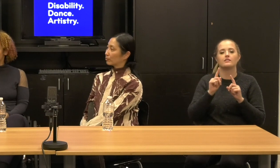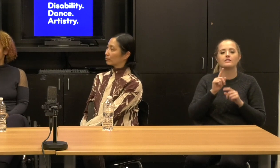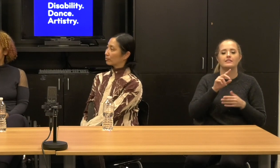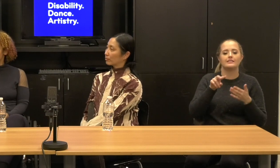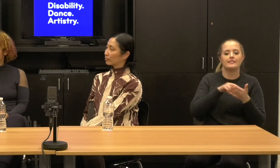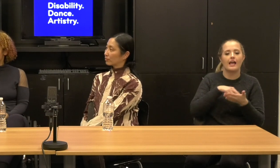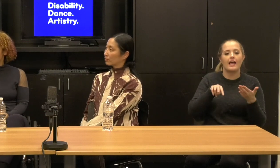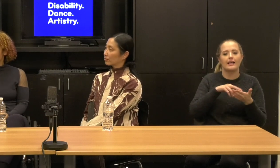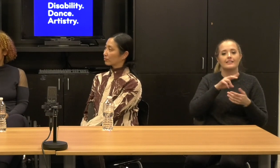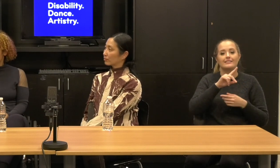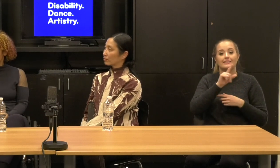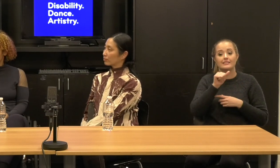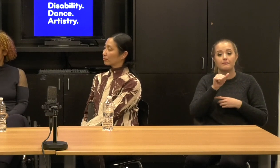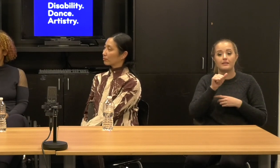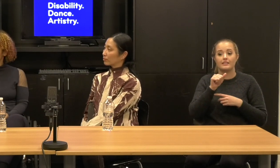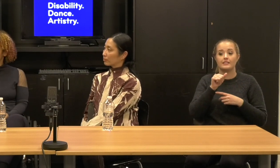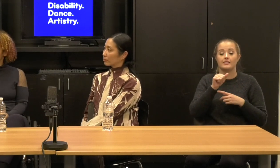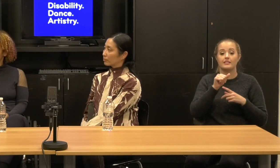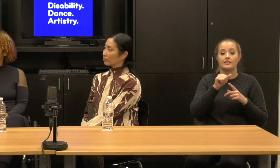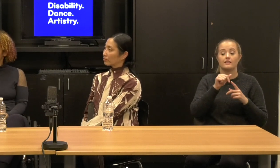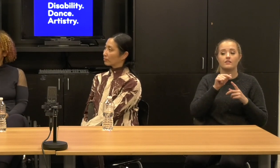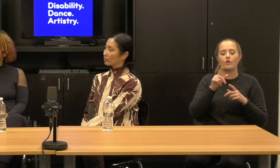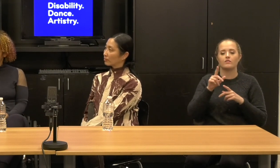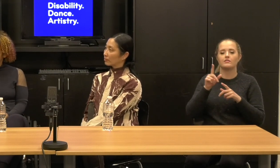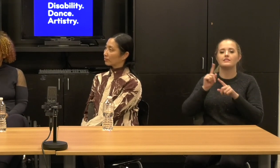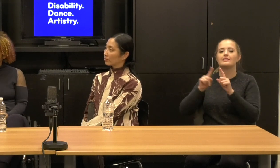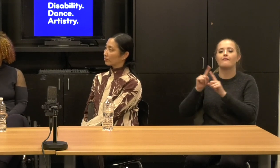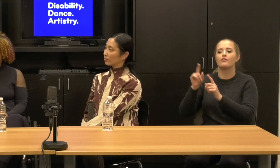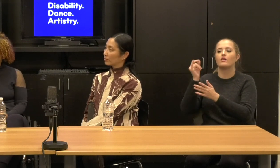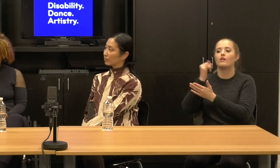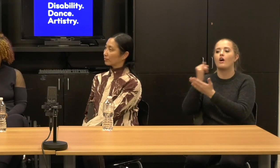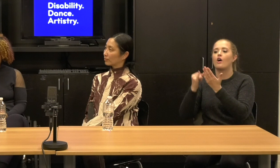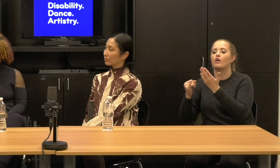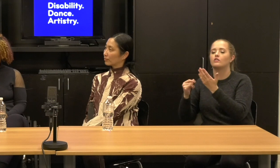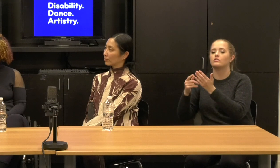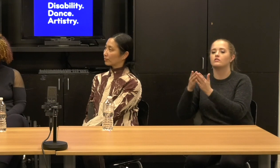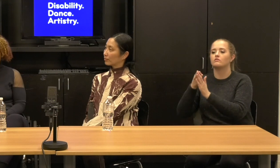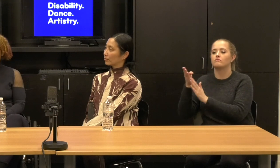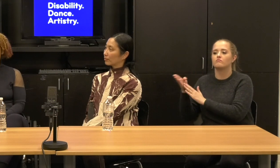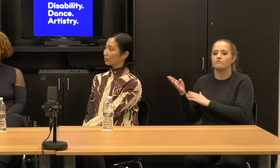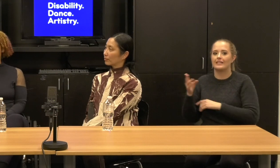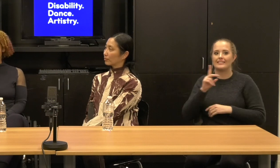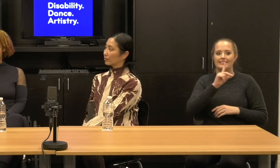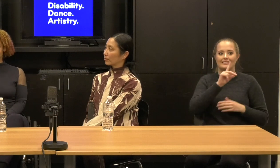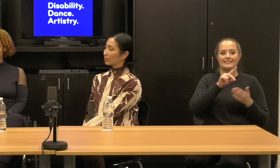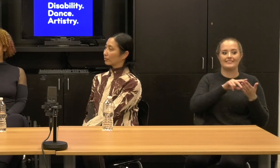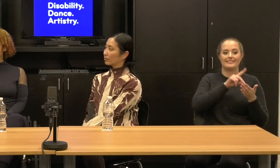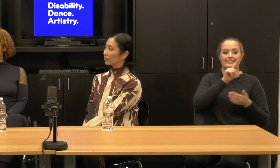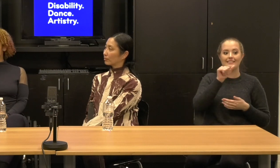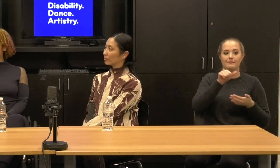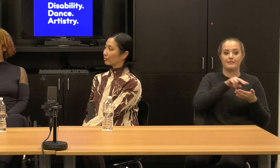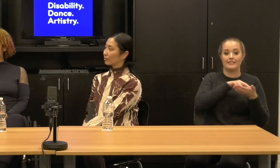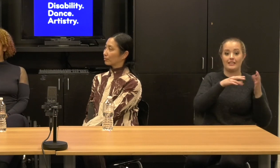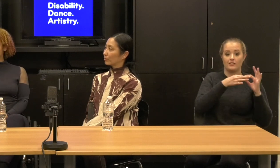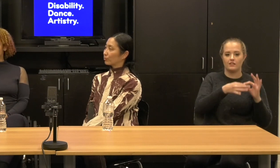is very clearly changing that operate so whereas, um, you know, visual art, you know, it doesn't often involve the body, right?